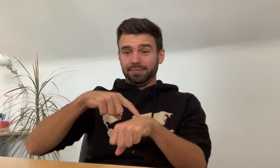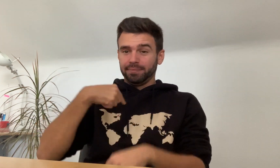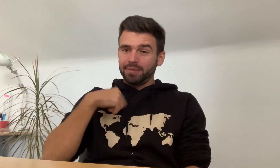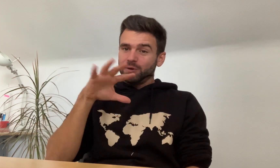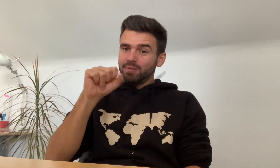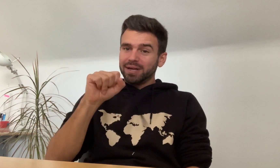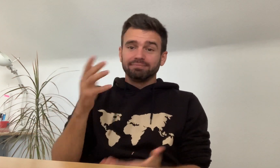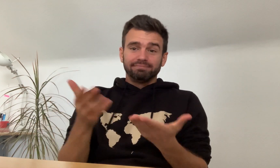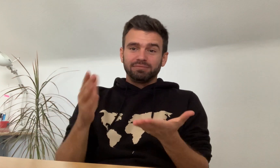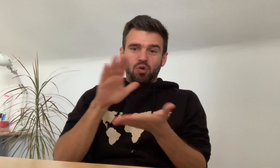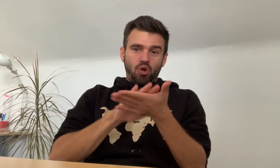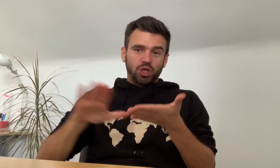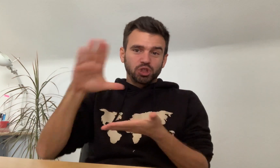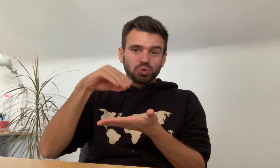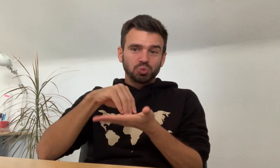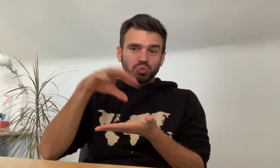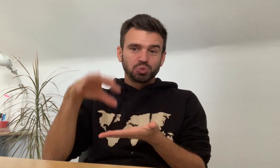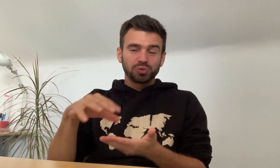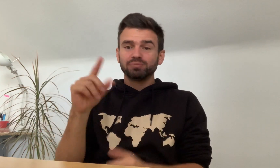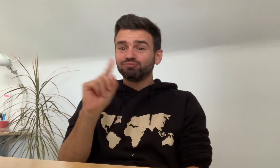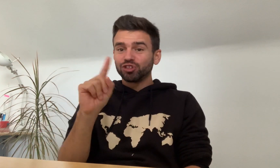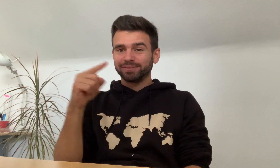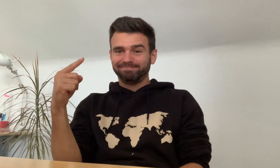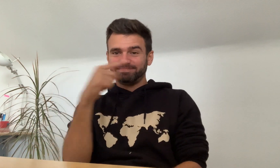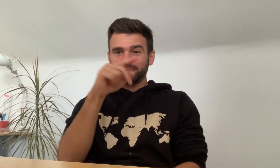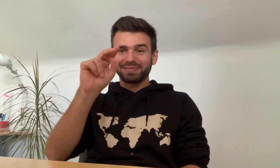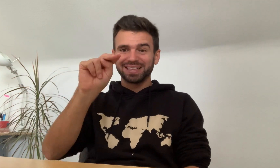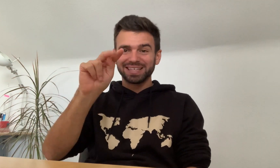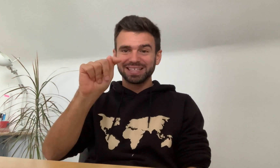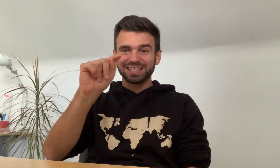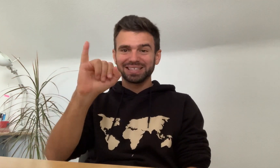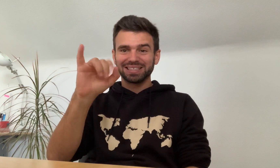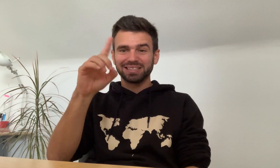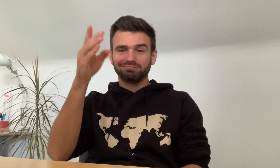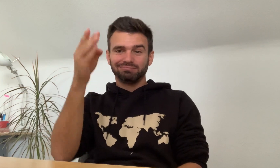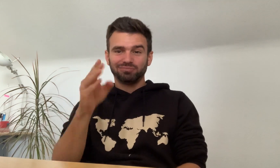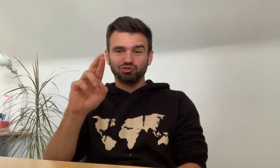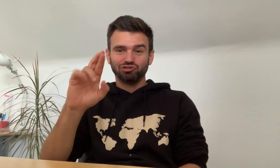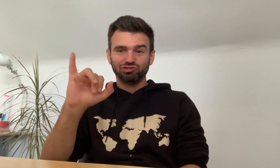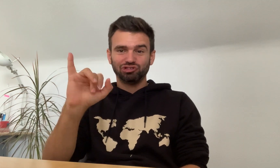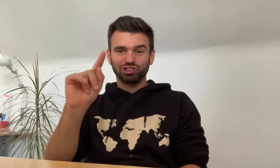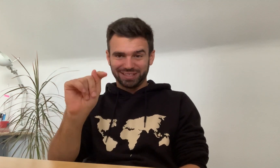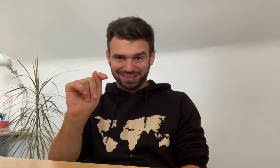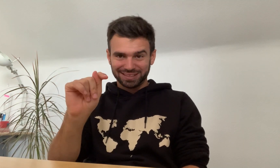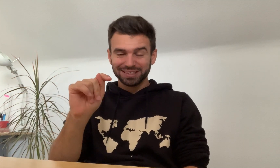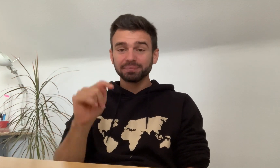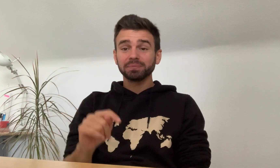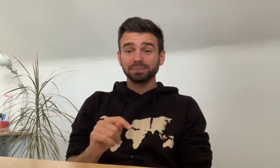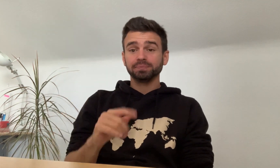At that time, I was still a college student at NTID/RIT.